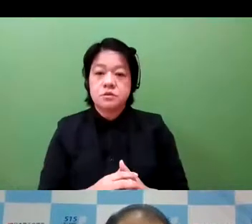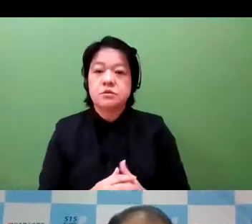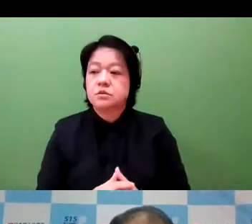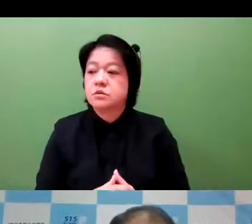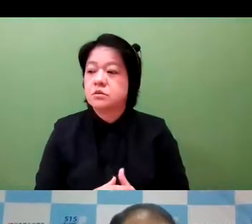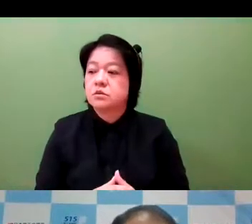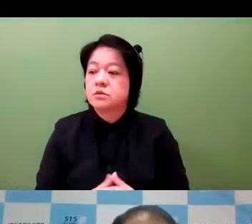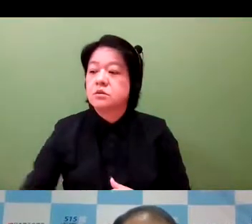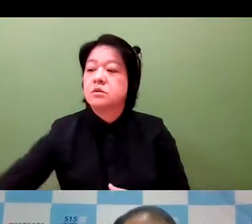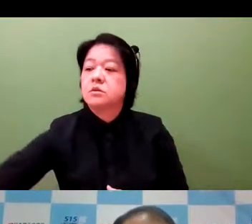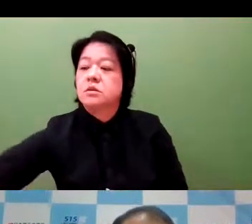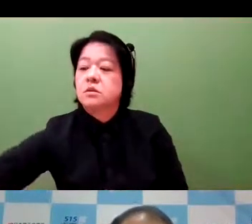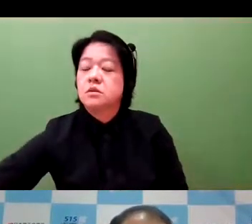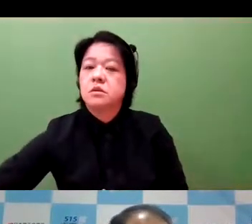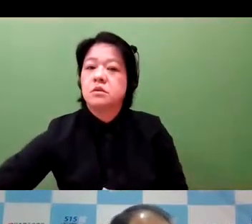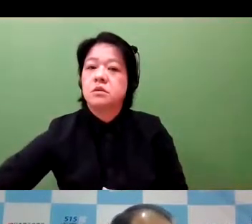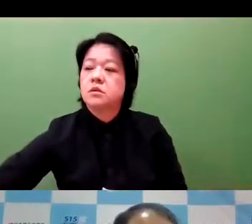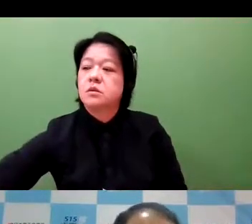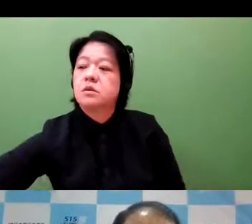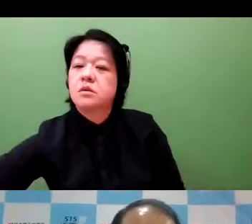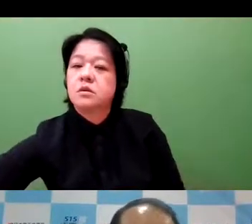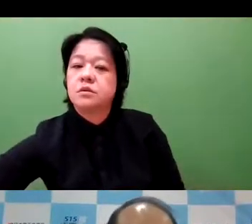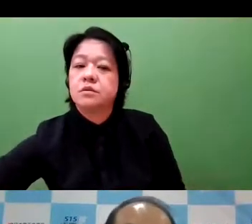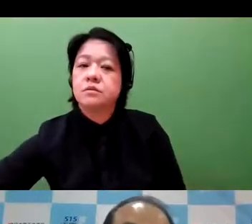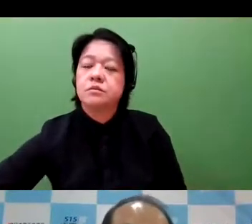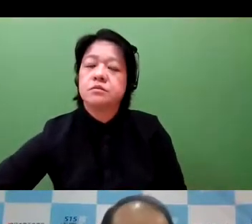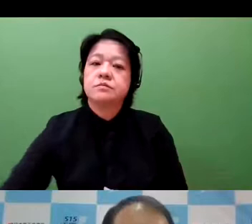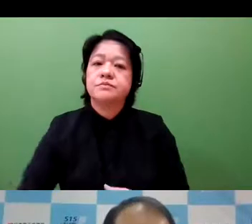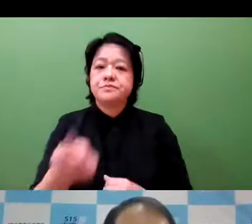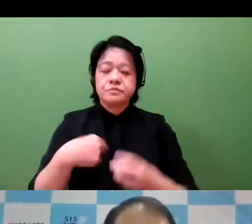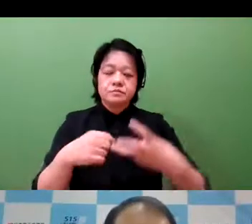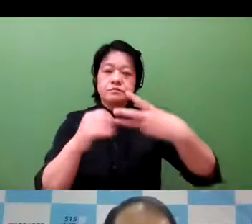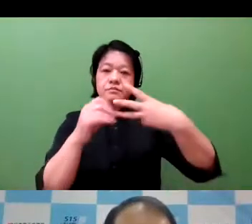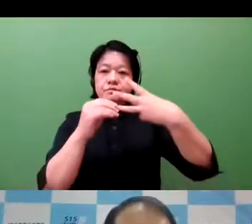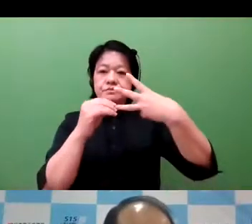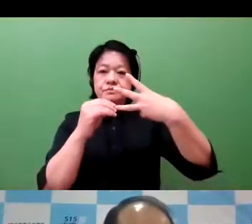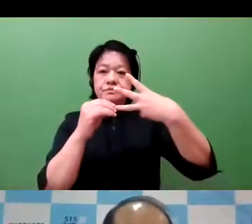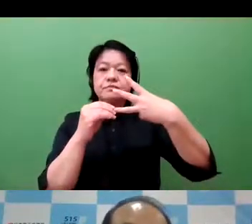companies by providing, say, templates of what would be the appropriate contract to put into place.